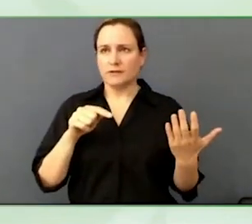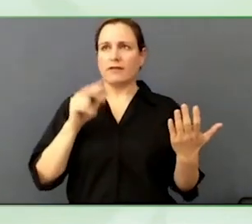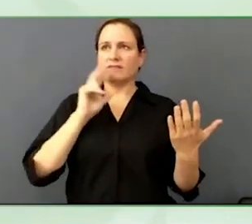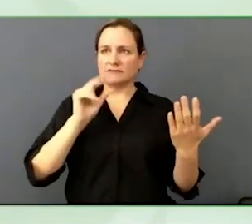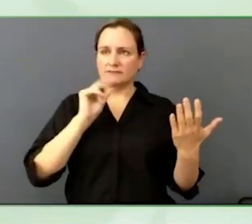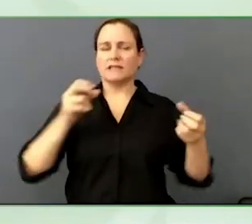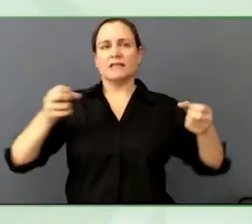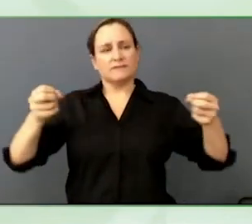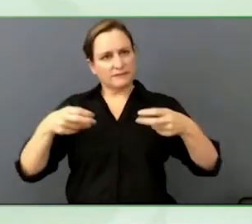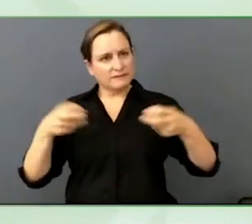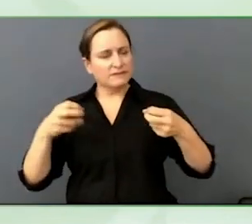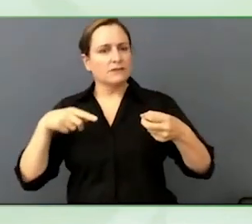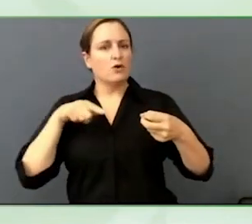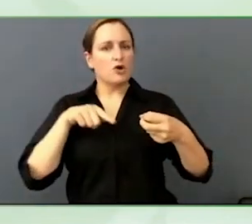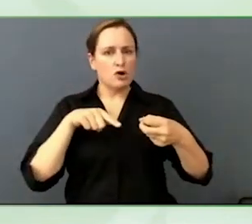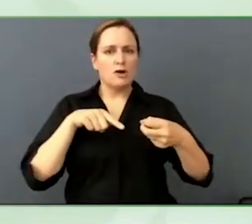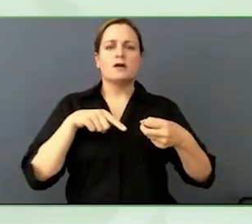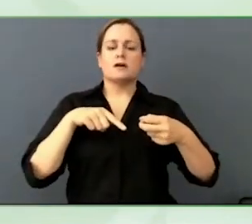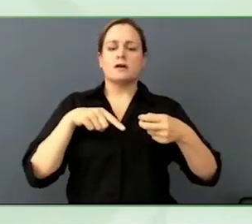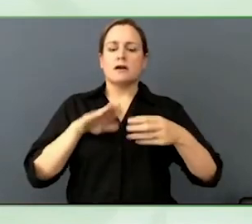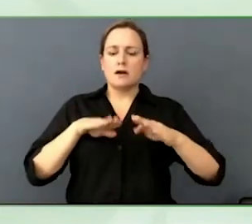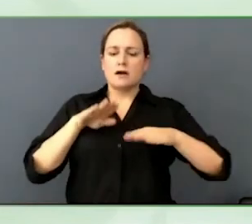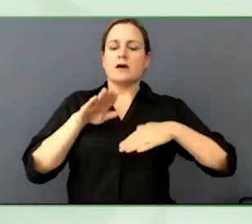That is where ChatGPT and all of these other solutions come into play.